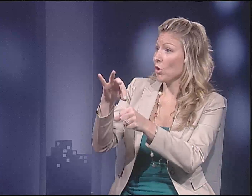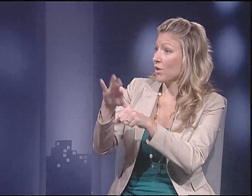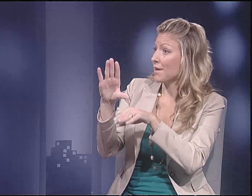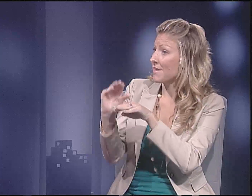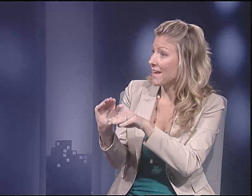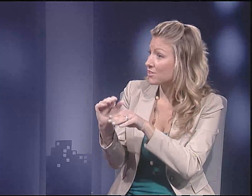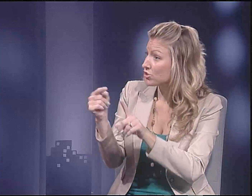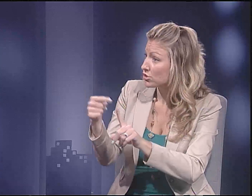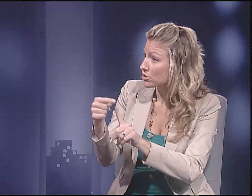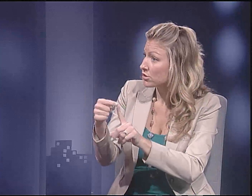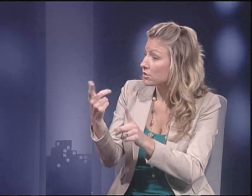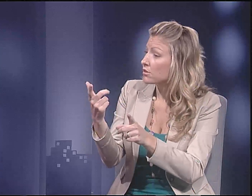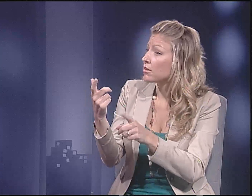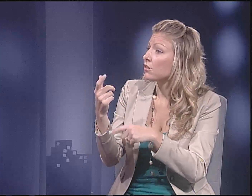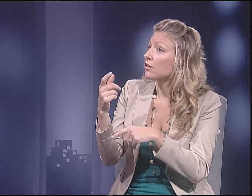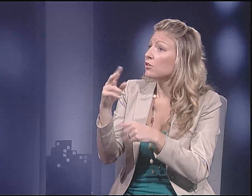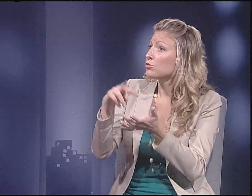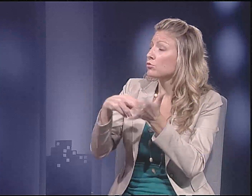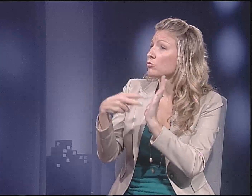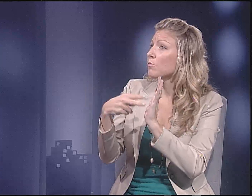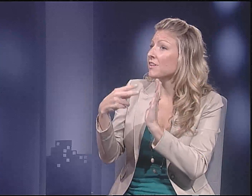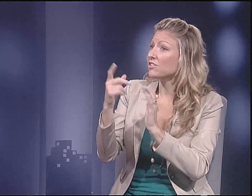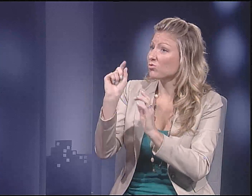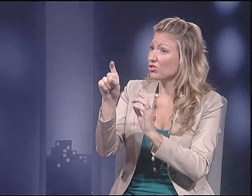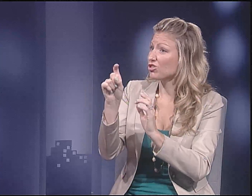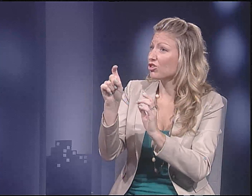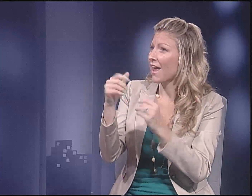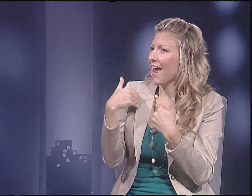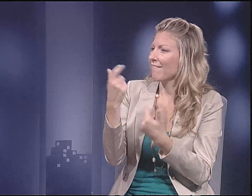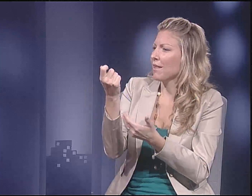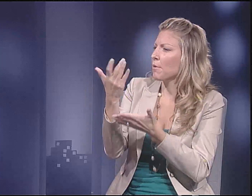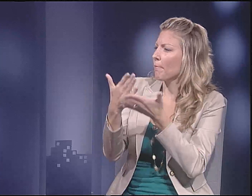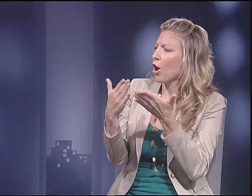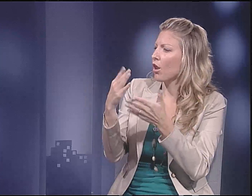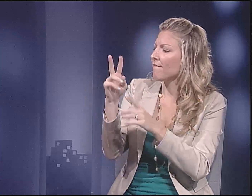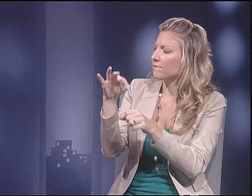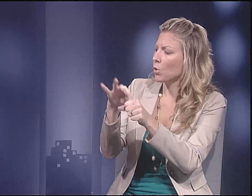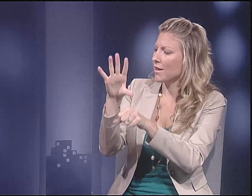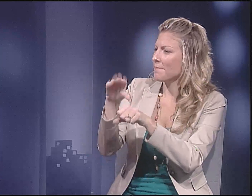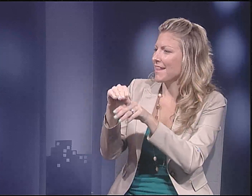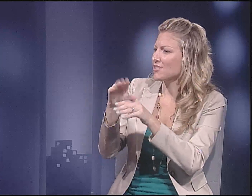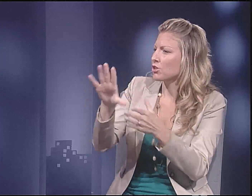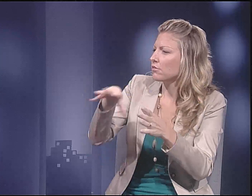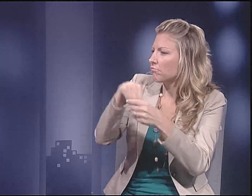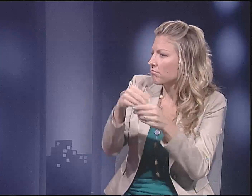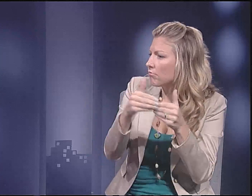Is that because of voting intimidation? Or I mean, do you mean that we should have--